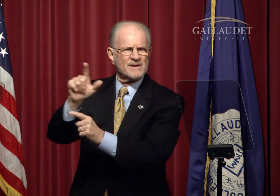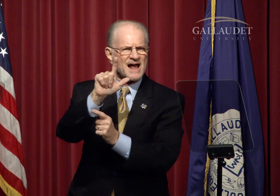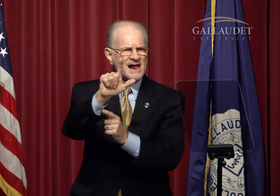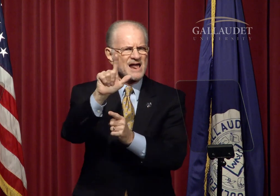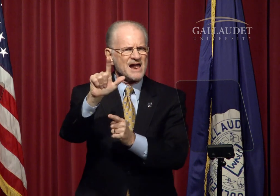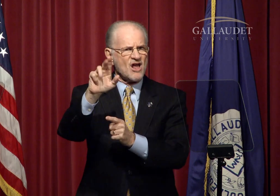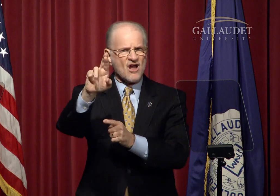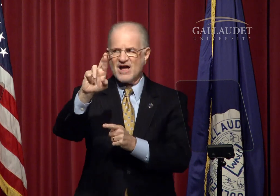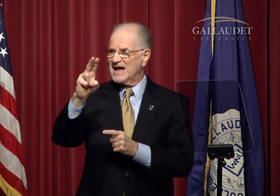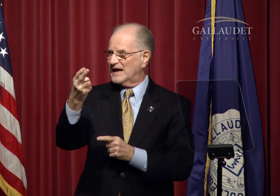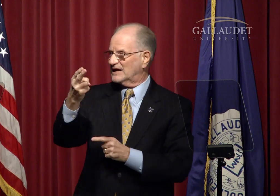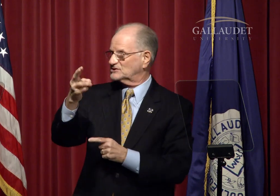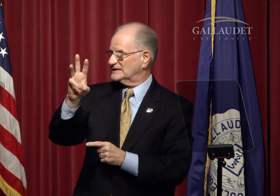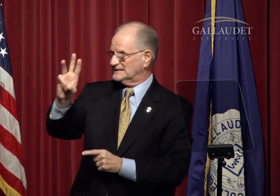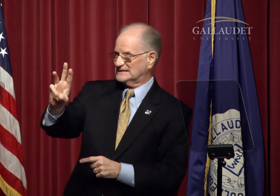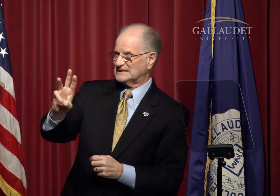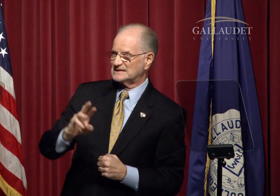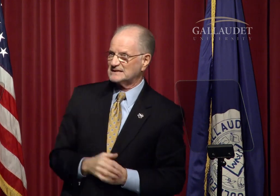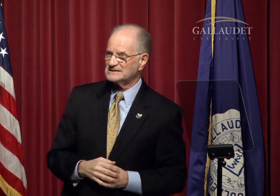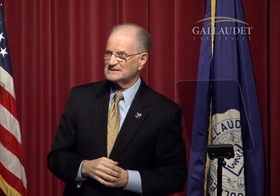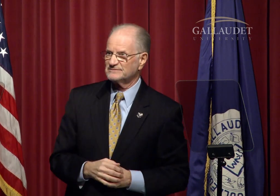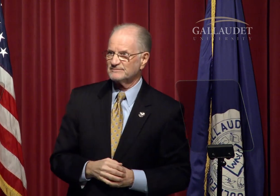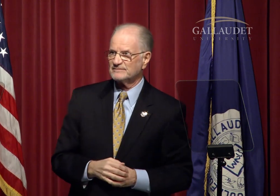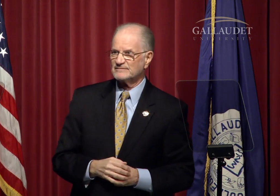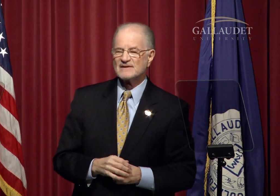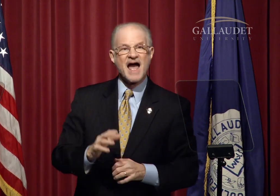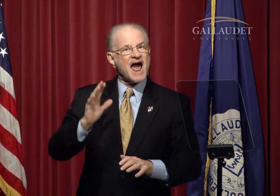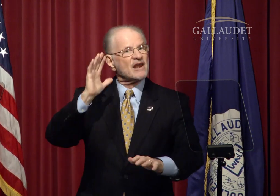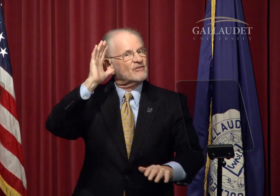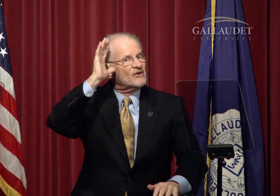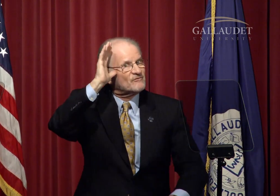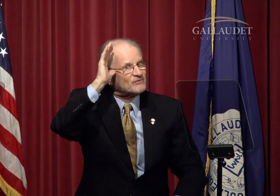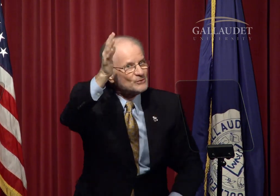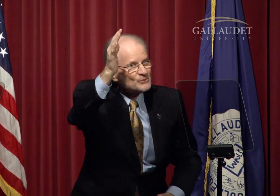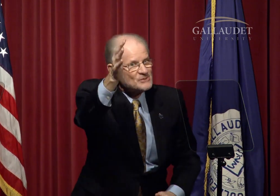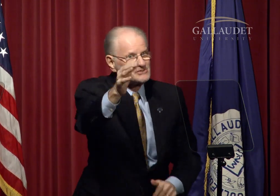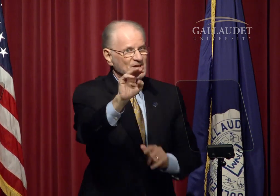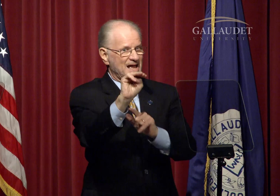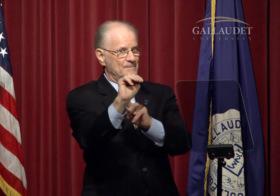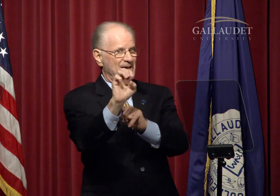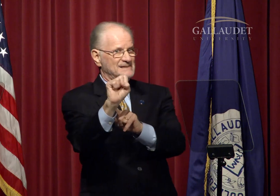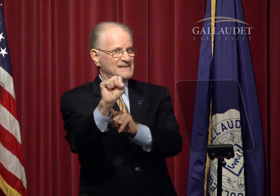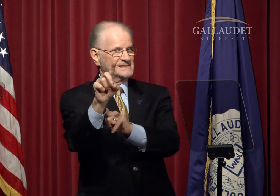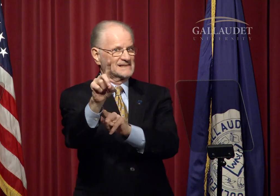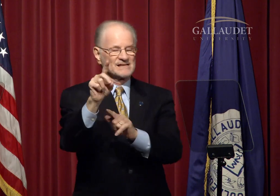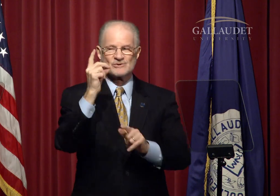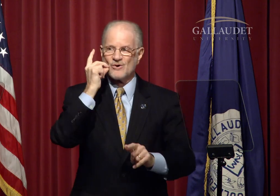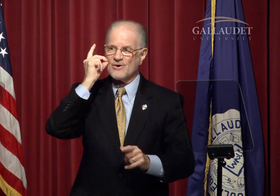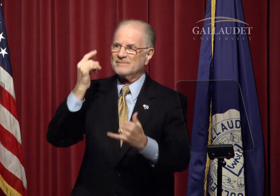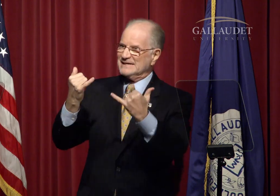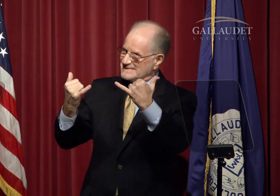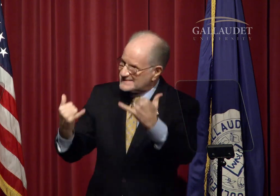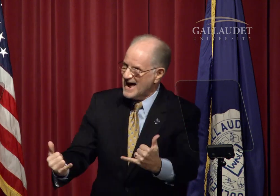in the beautiful Dormitory LLRH6.